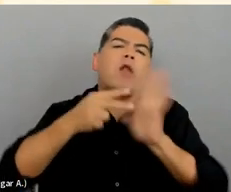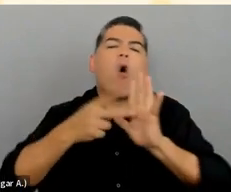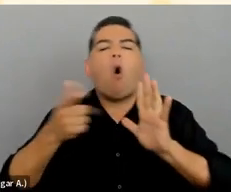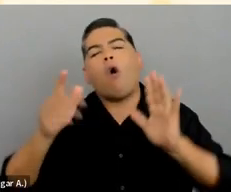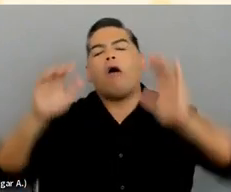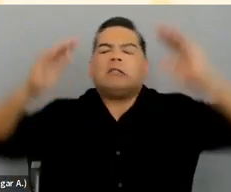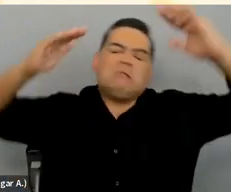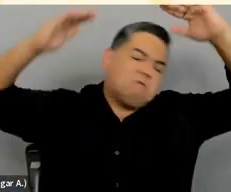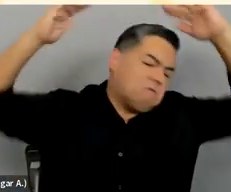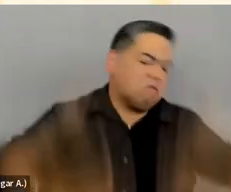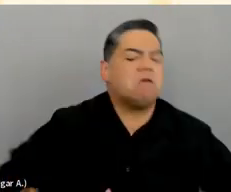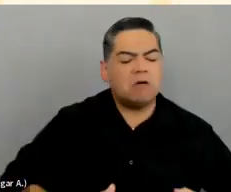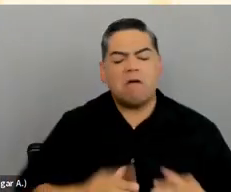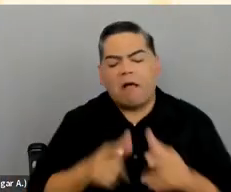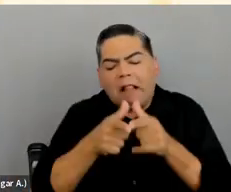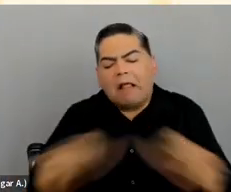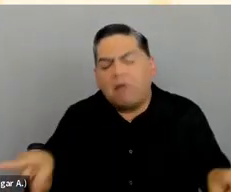There's this misconception that plain language is all